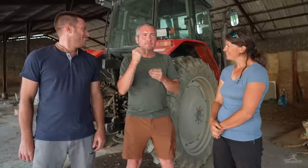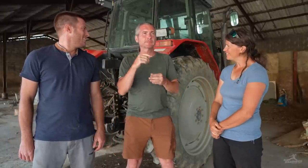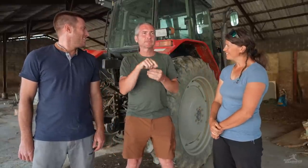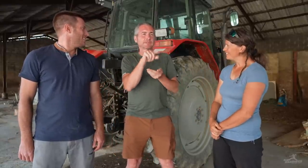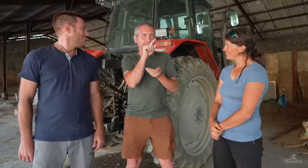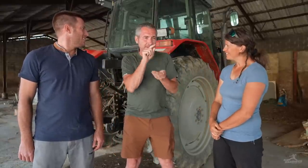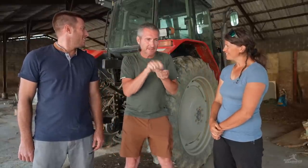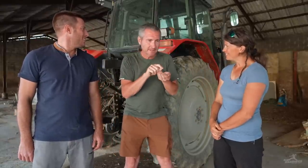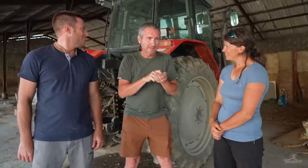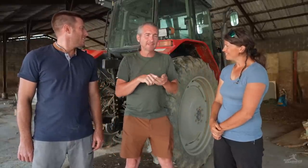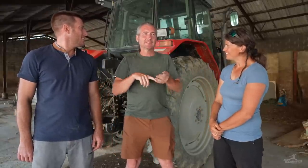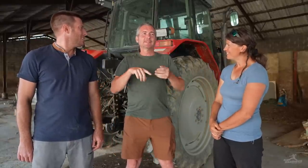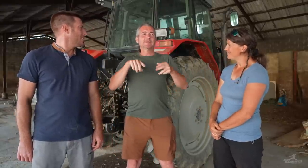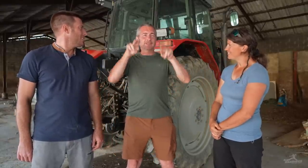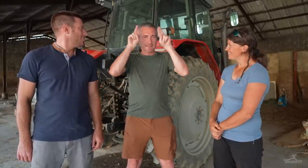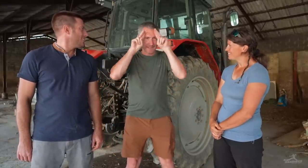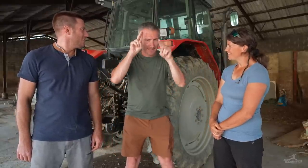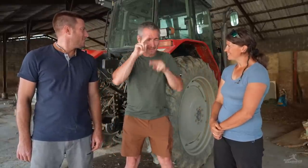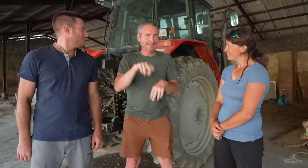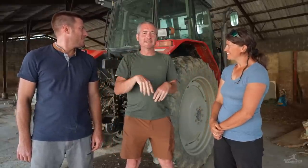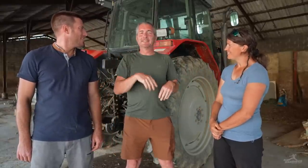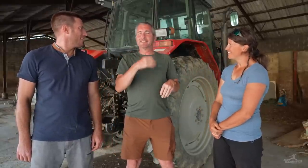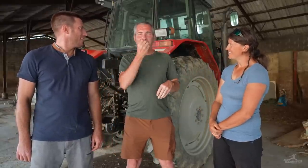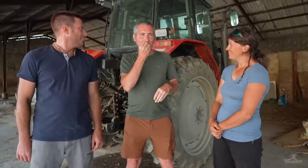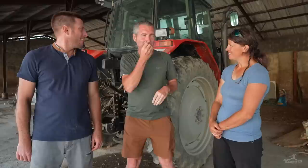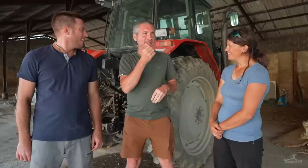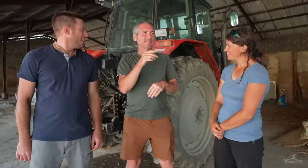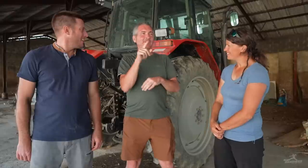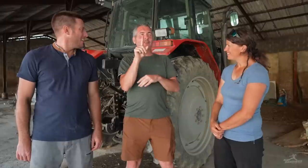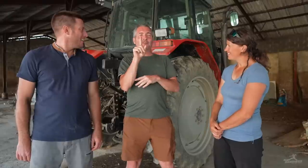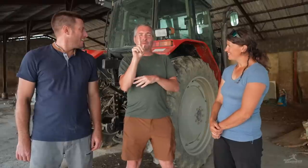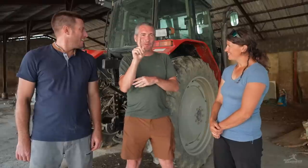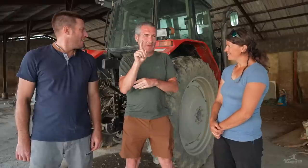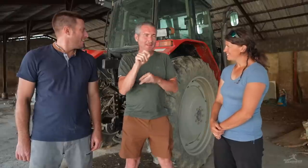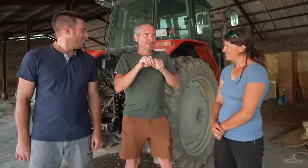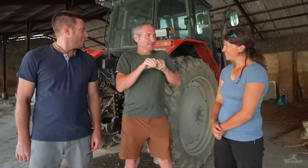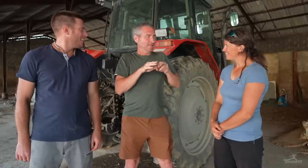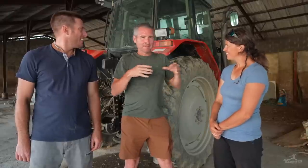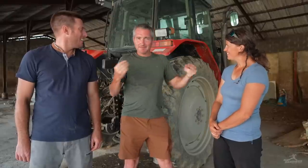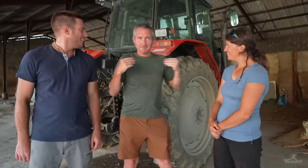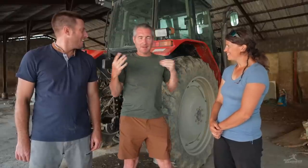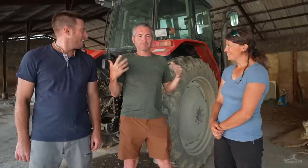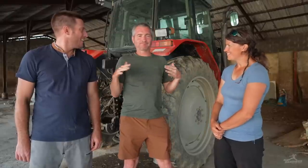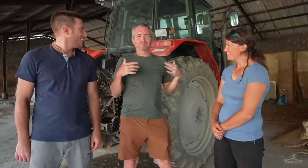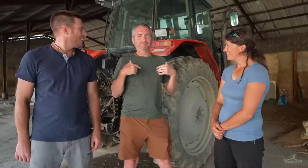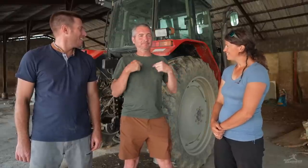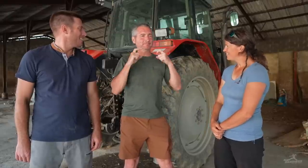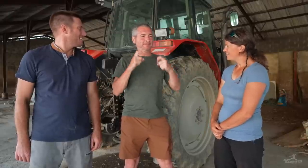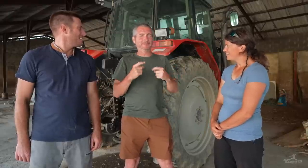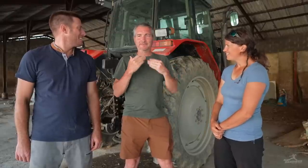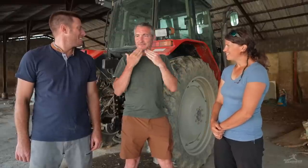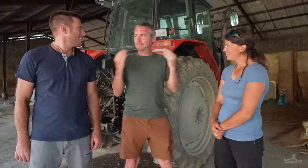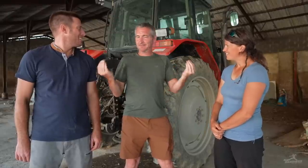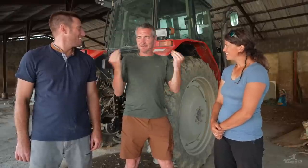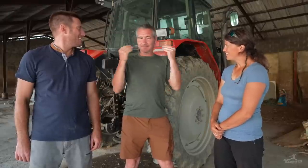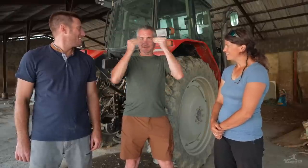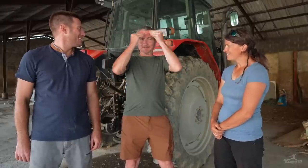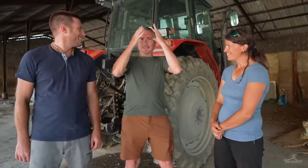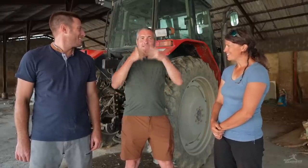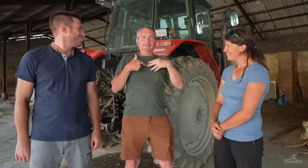I learned about baby chicks, horses, food, plants and water. I’m grateful for all you taught me.